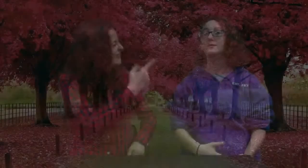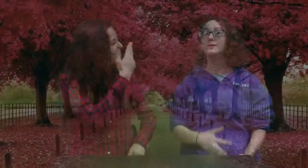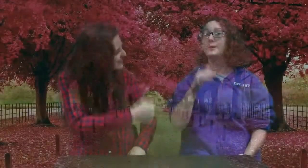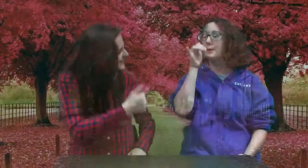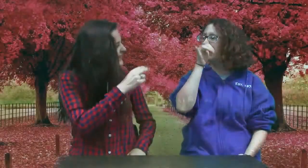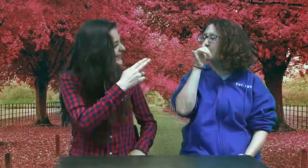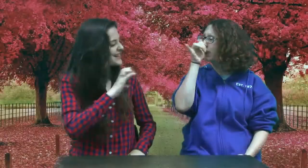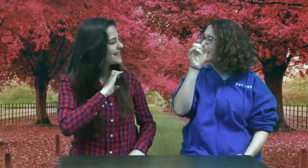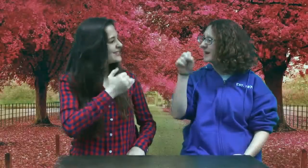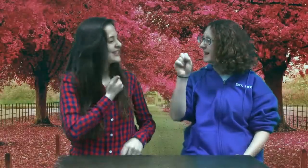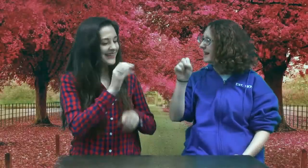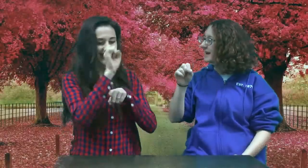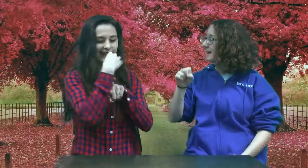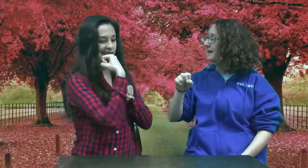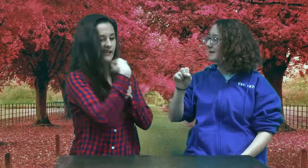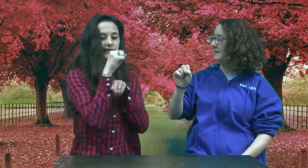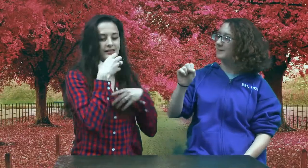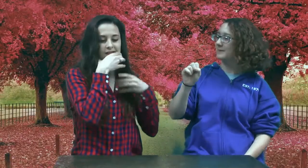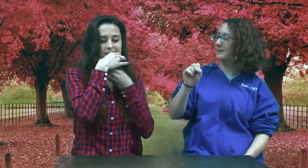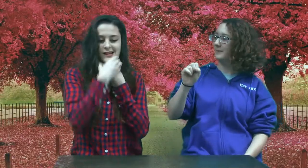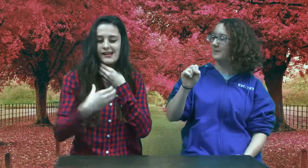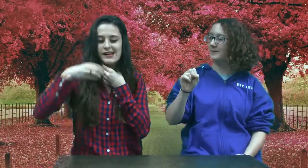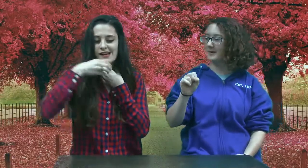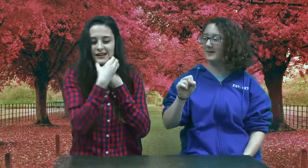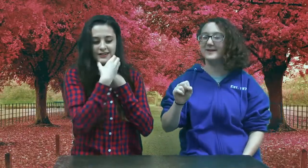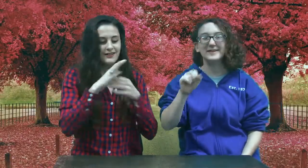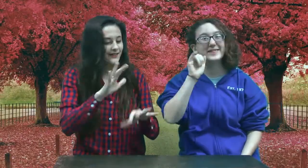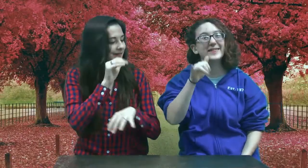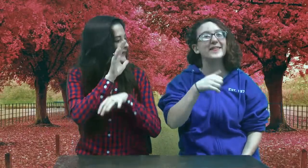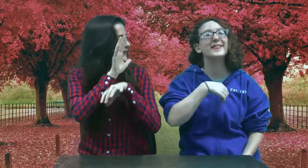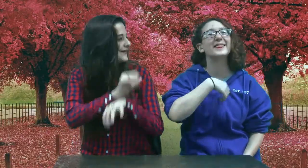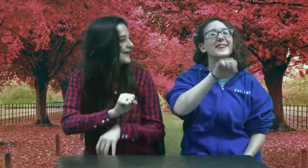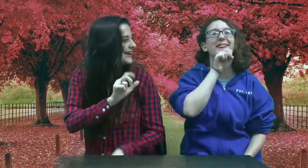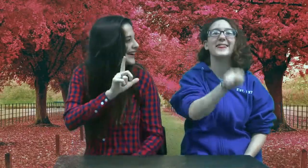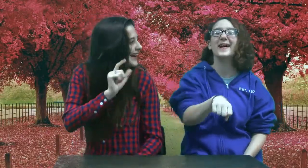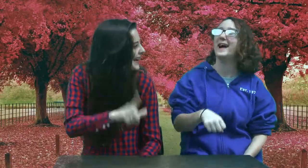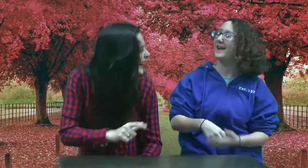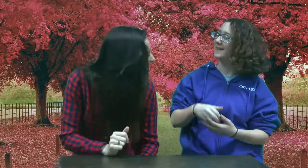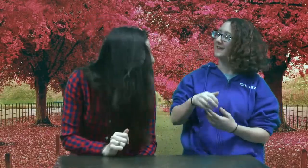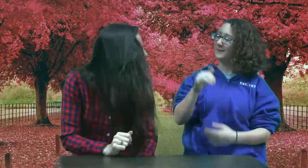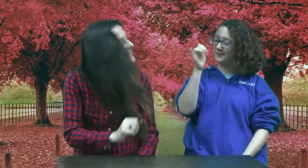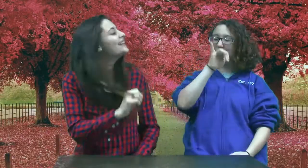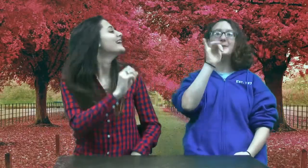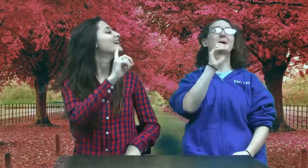That was fun! That looked ridiculous. It is a little surprising, huh. Yeah, that was silly.